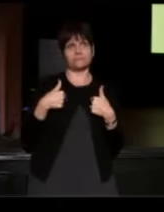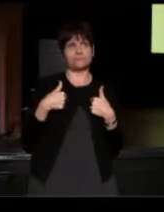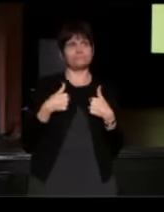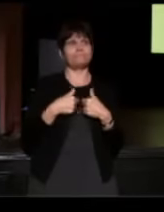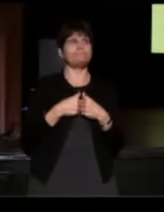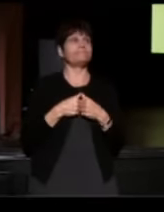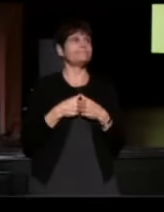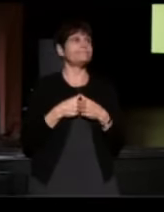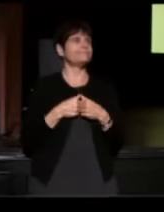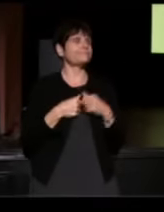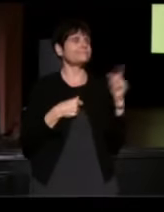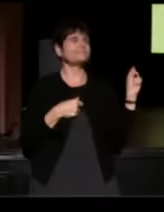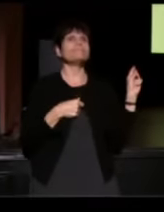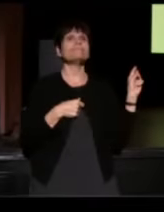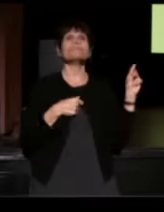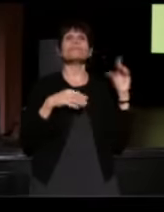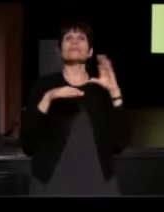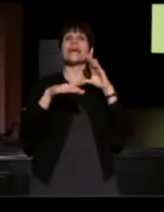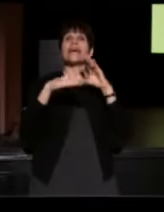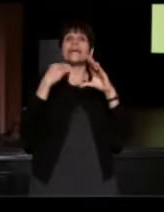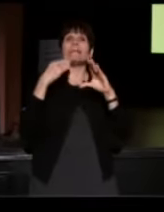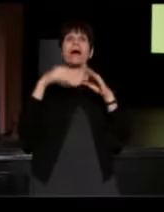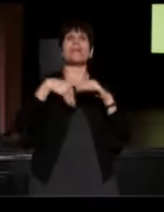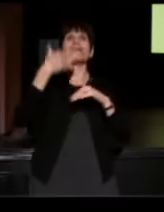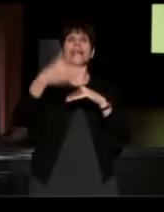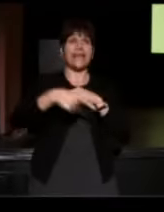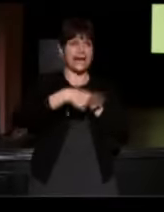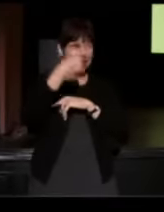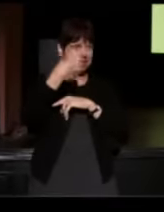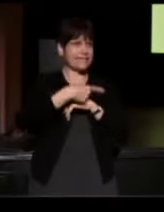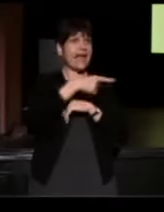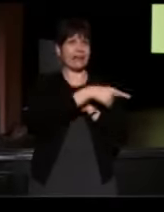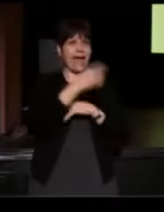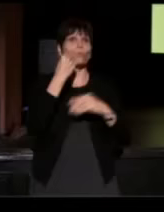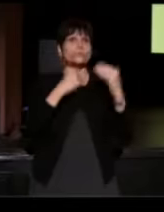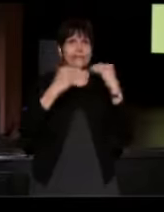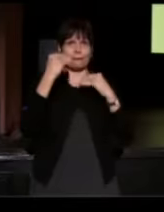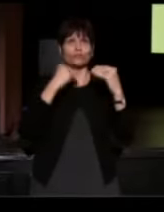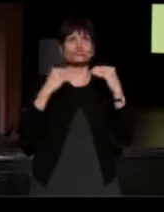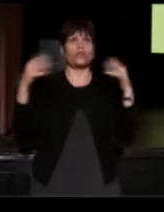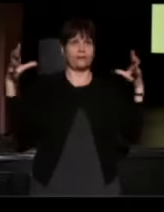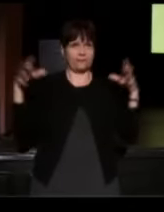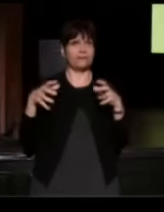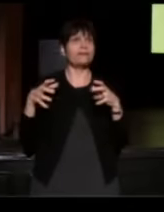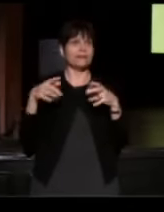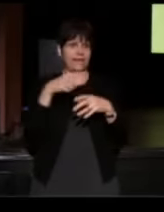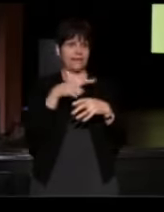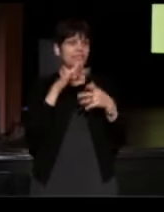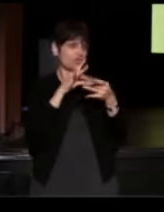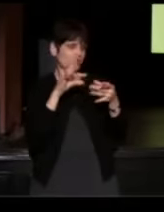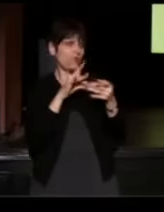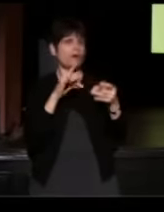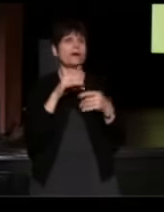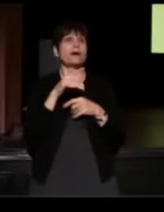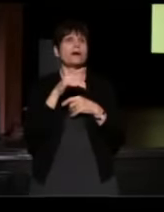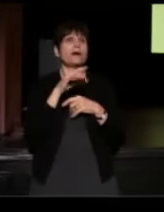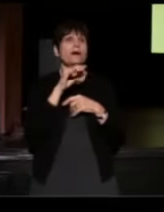So I got an email the day after the Griot reception that said, "Mister Isay, you'll never know how honored and touched